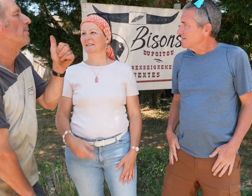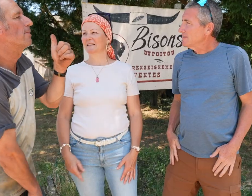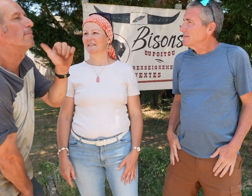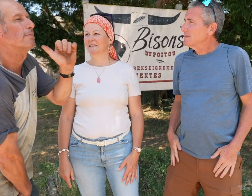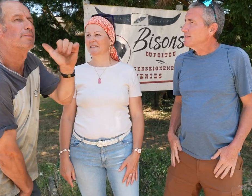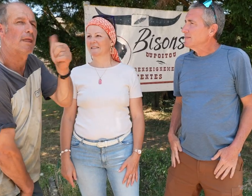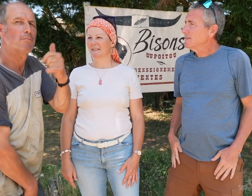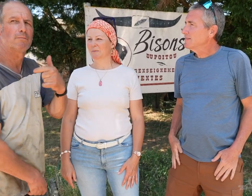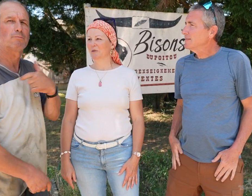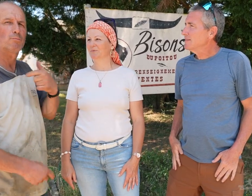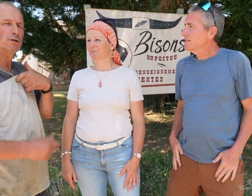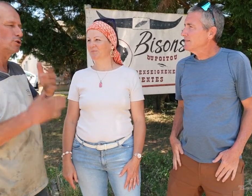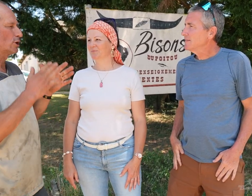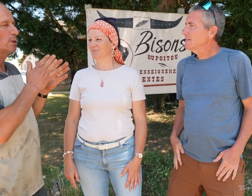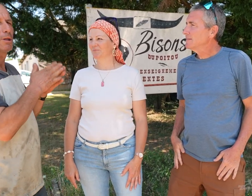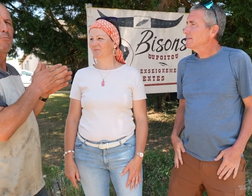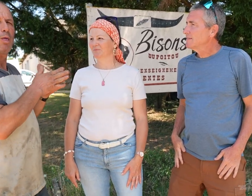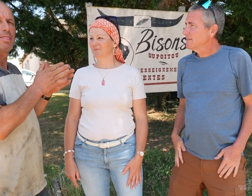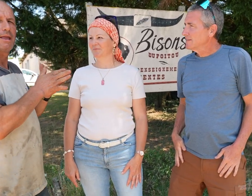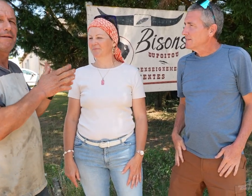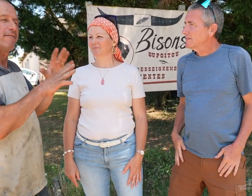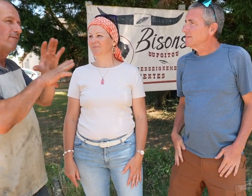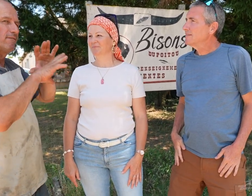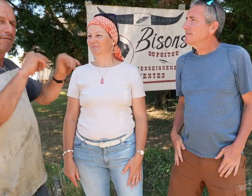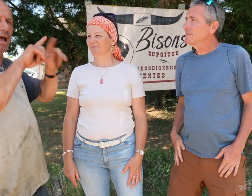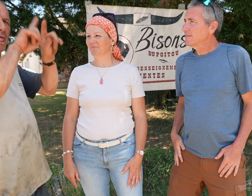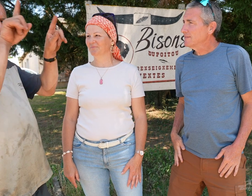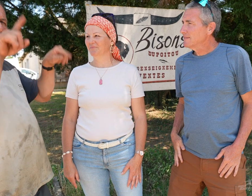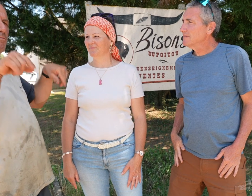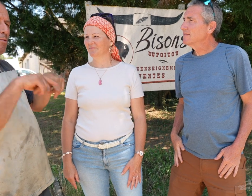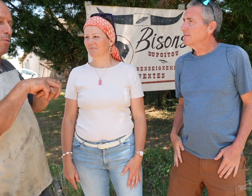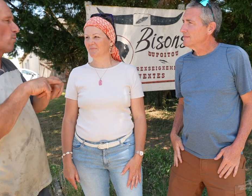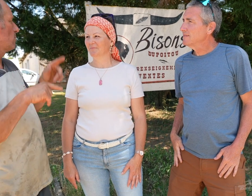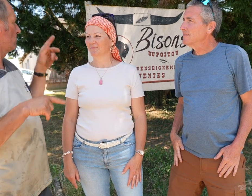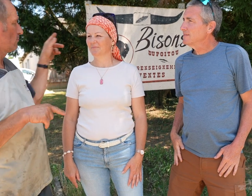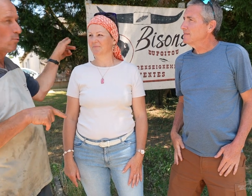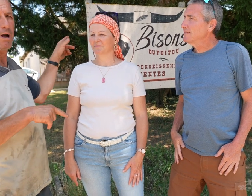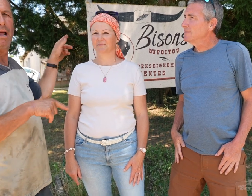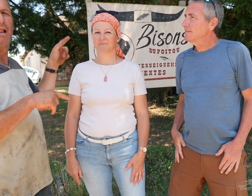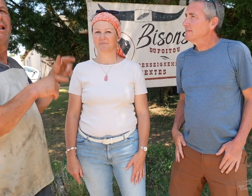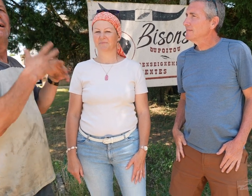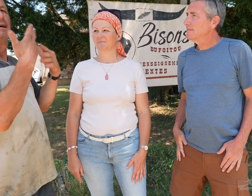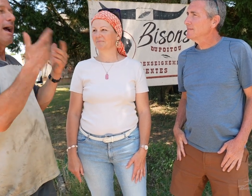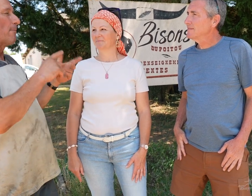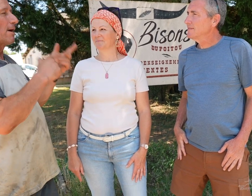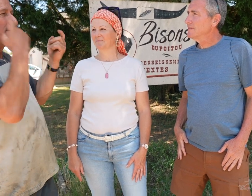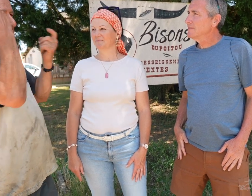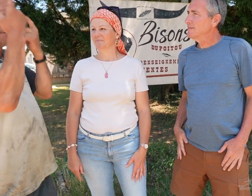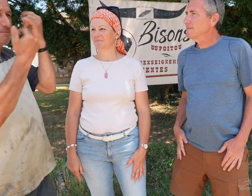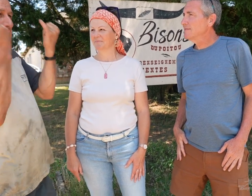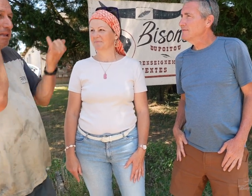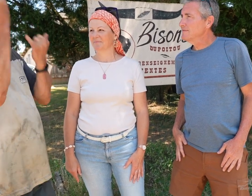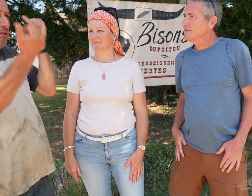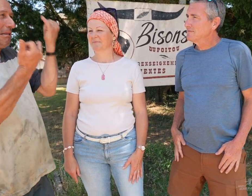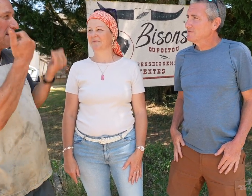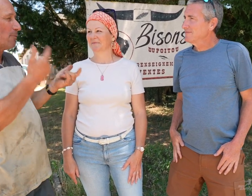I bought books from stores and discussed the idea with her.